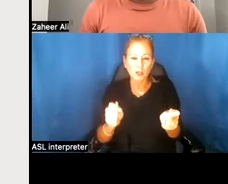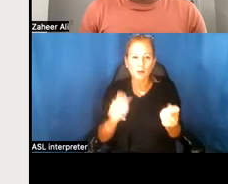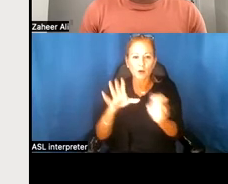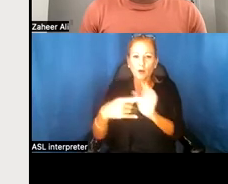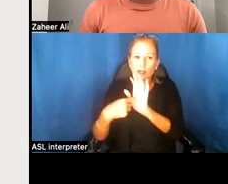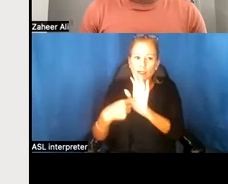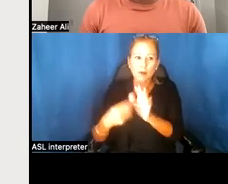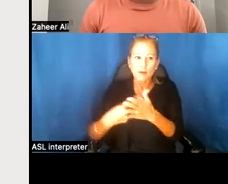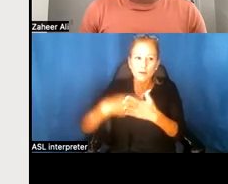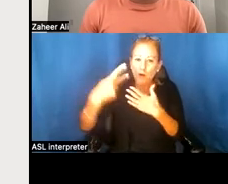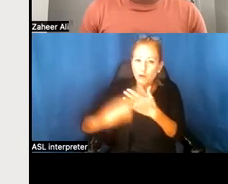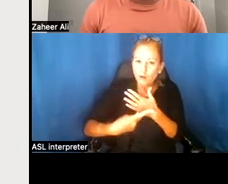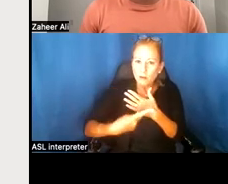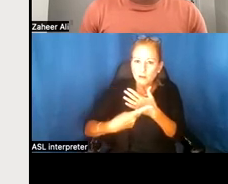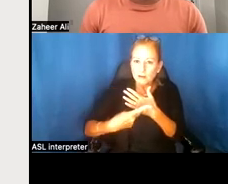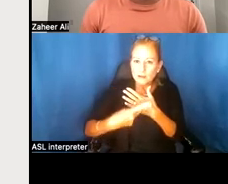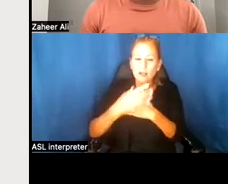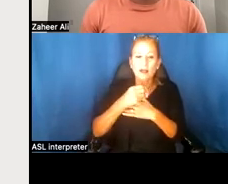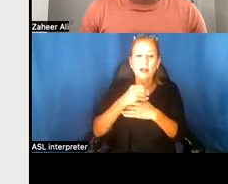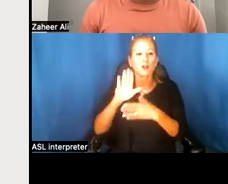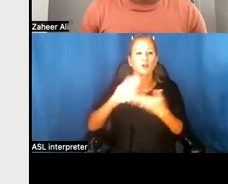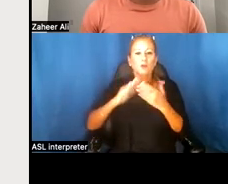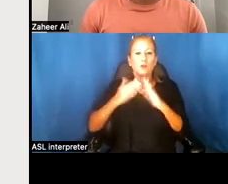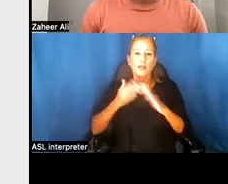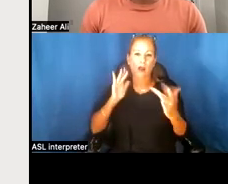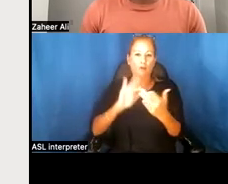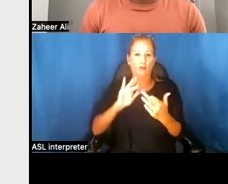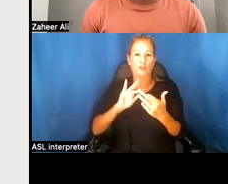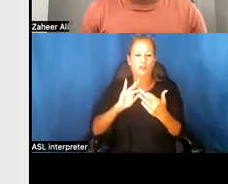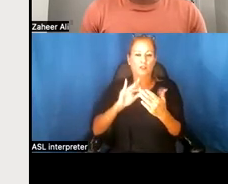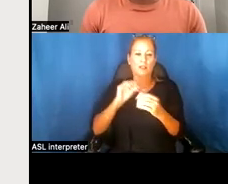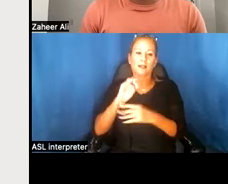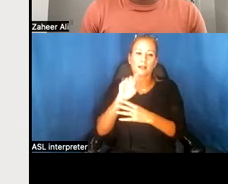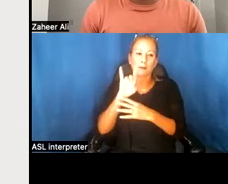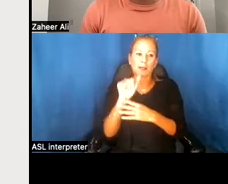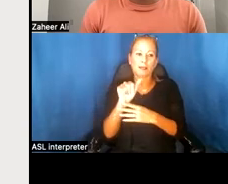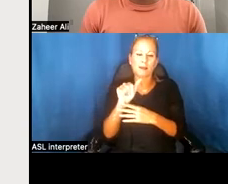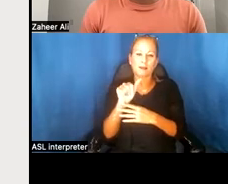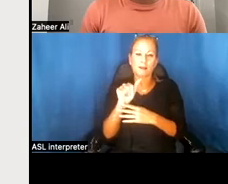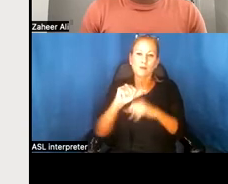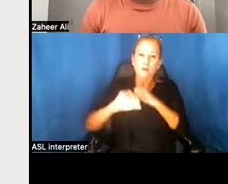and programs as well as your community outreach and media promotions. Thank you.